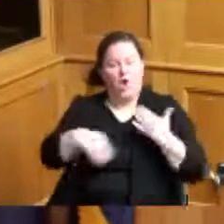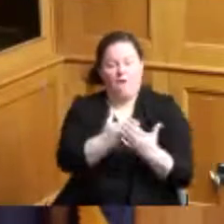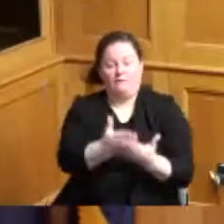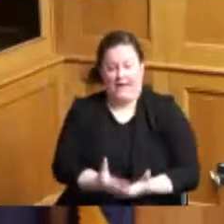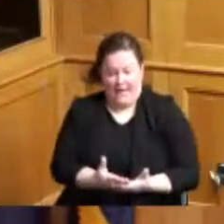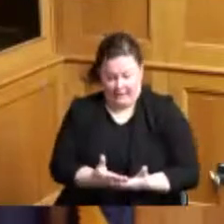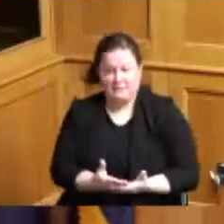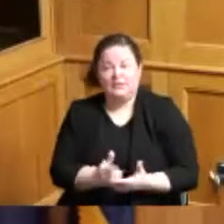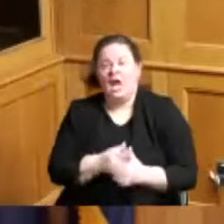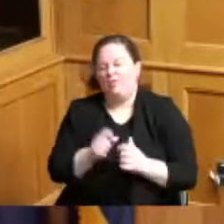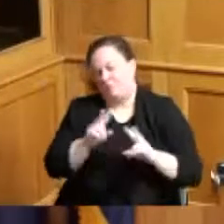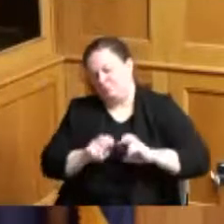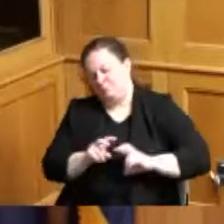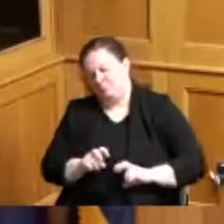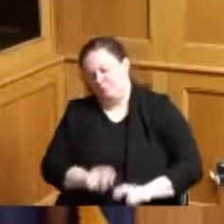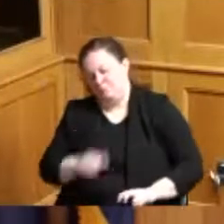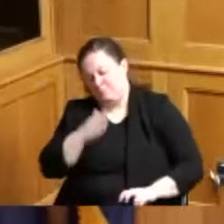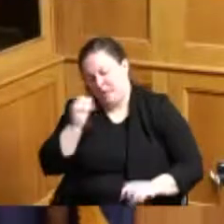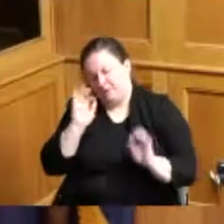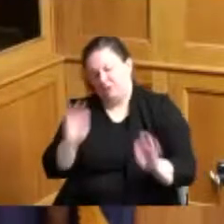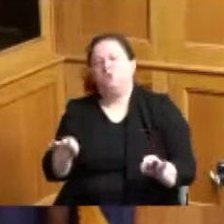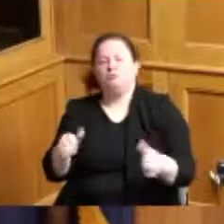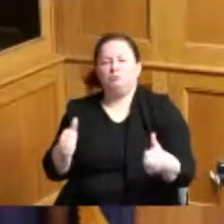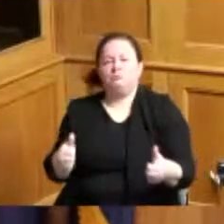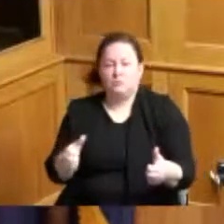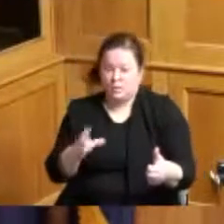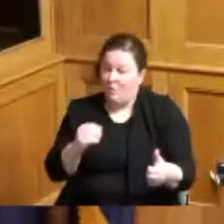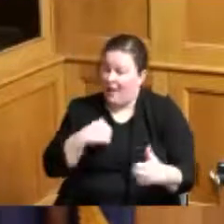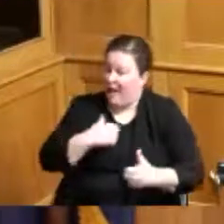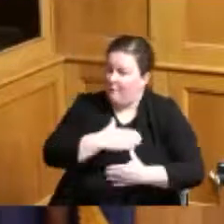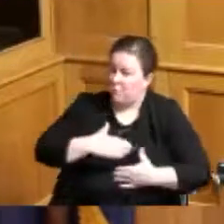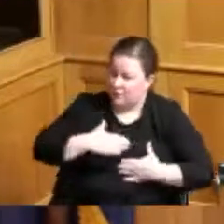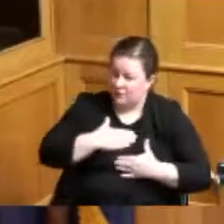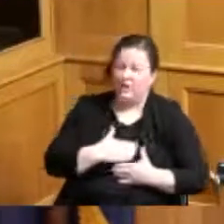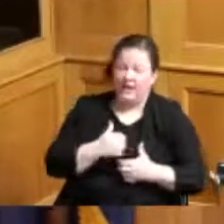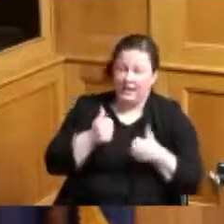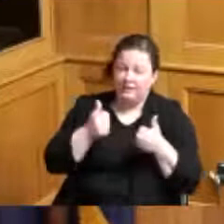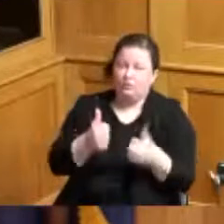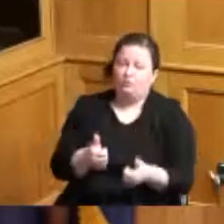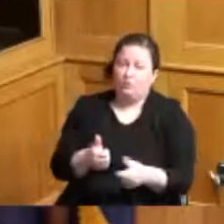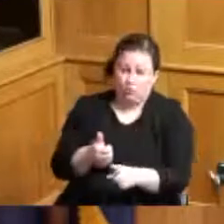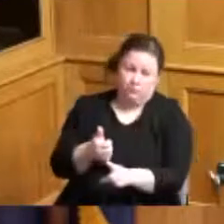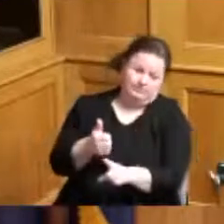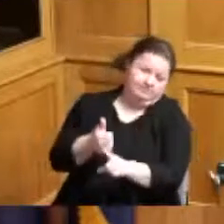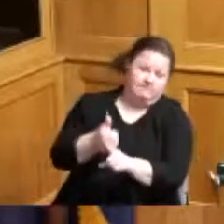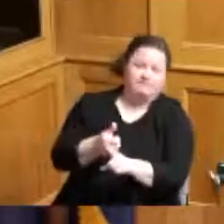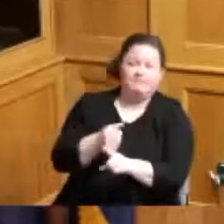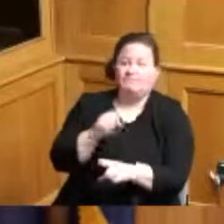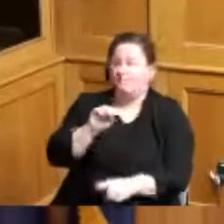the best decision having it together but I do appreciate you Mr Beck and Administrator Aluotto